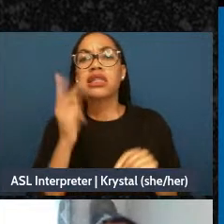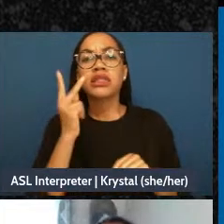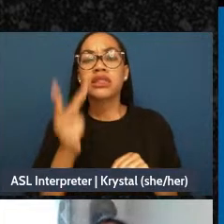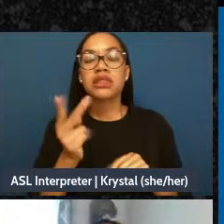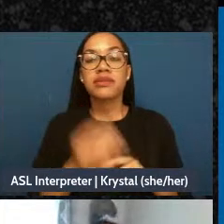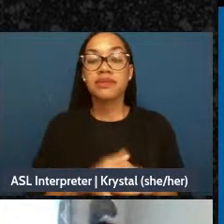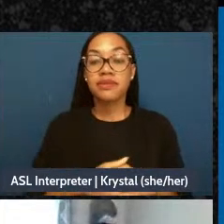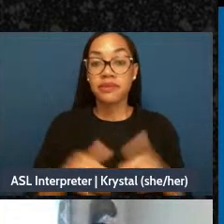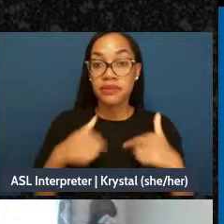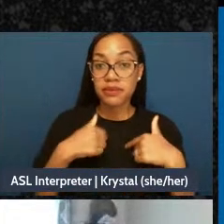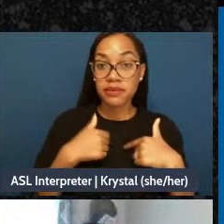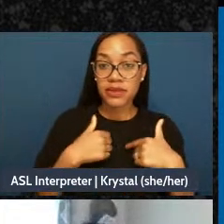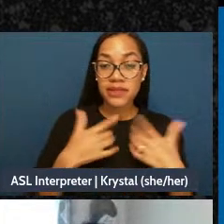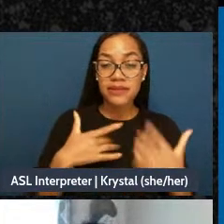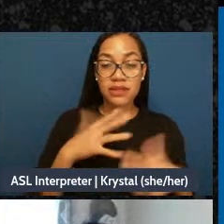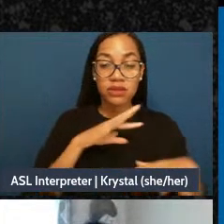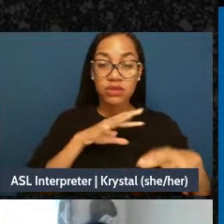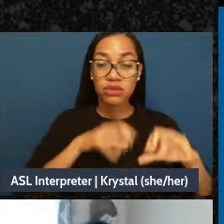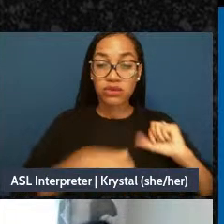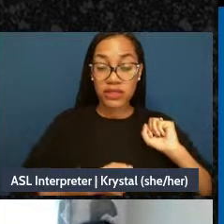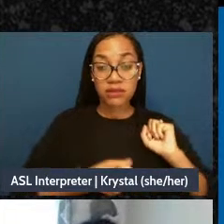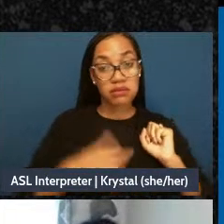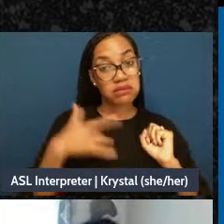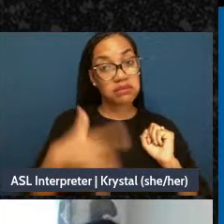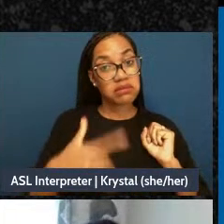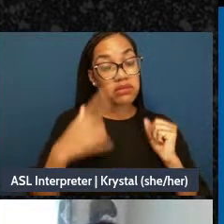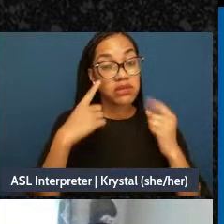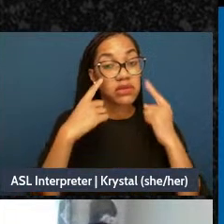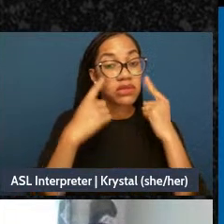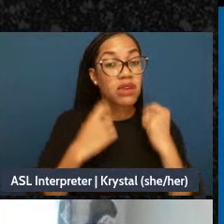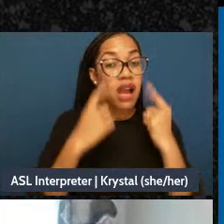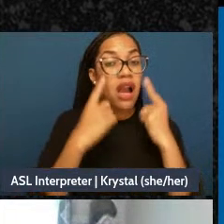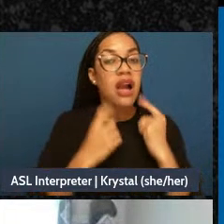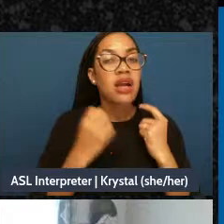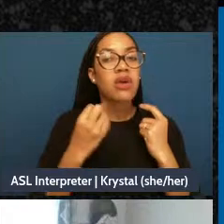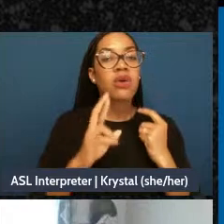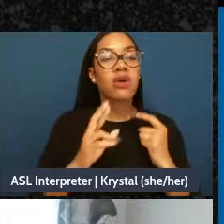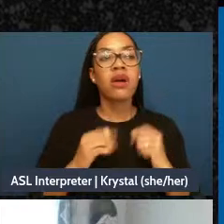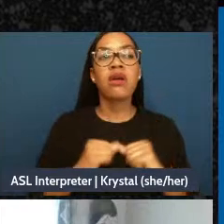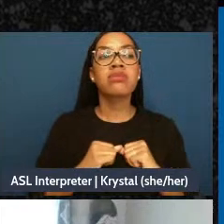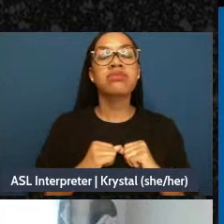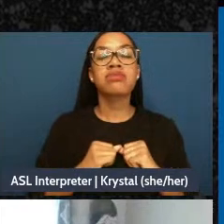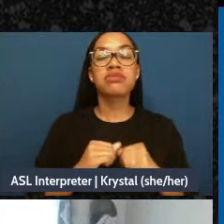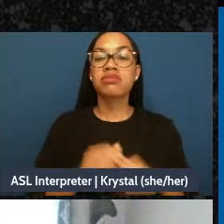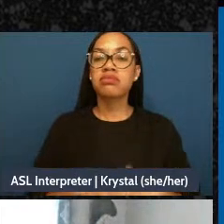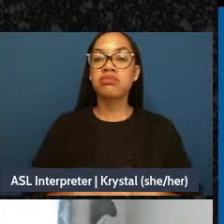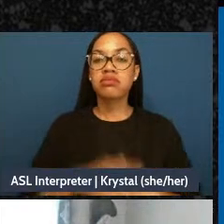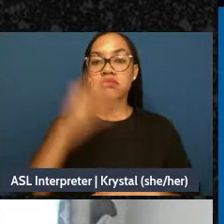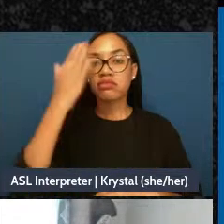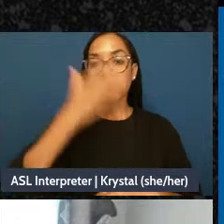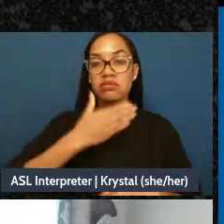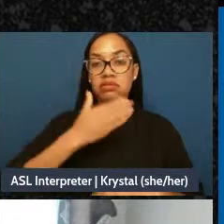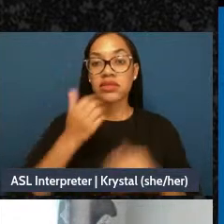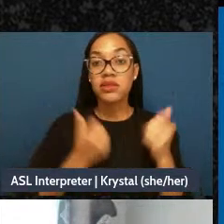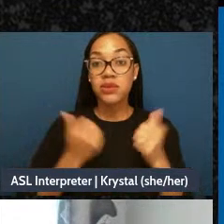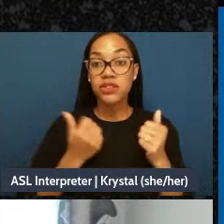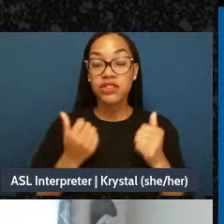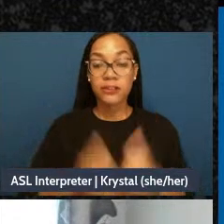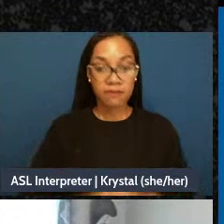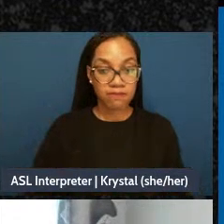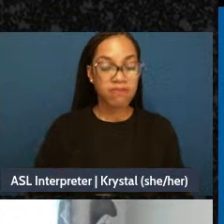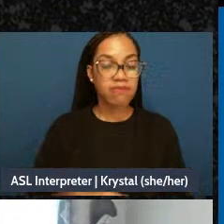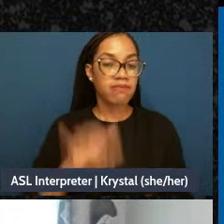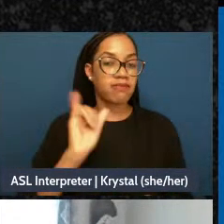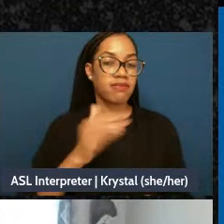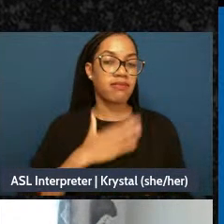experience grief, right? That would be my way of understanding my emotional landscape. Okay.